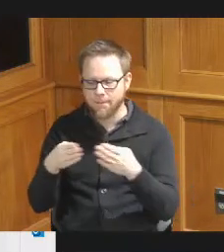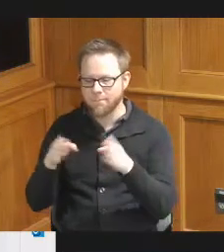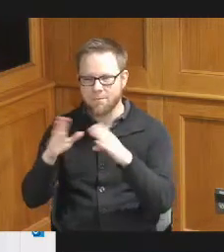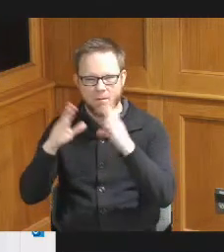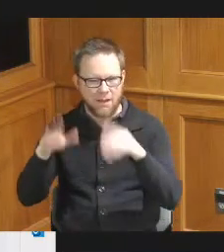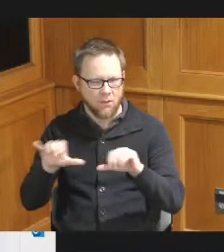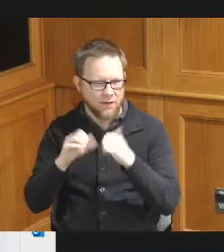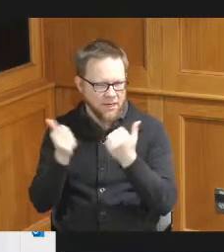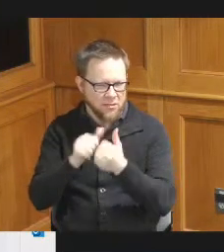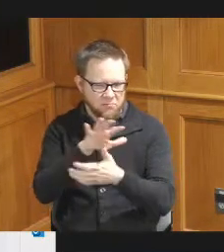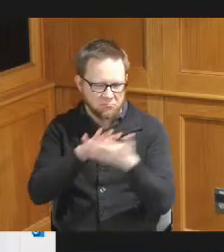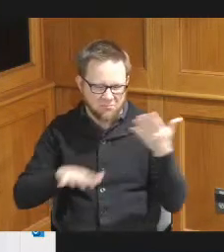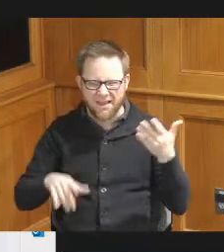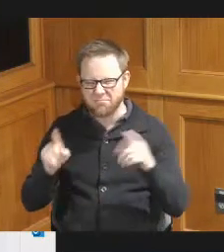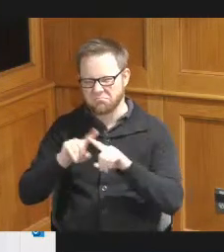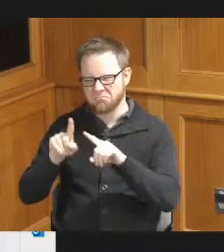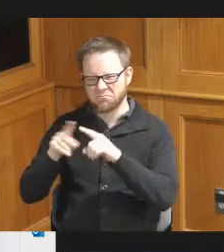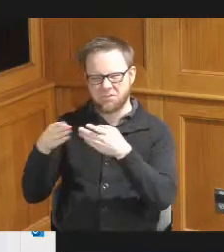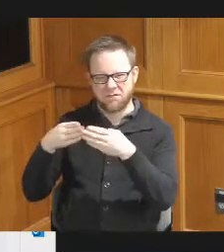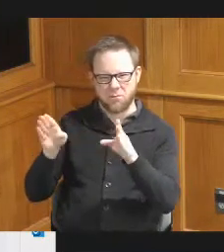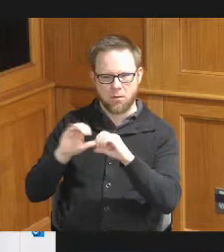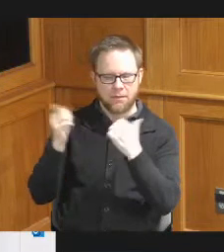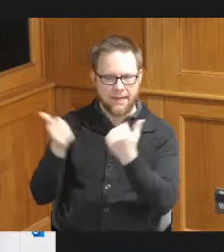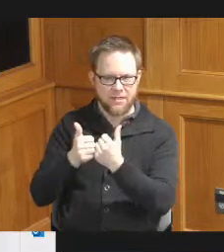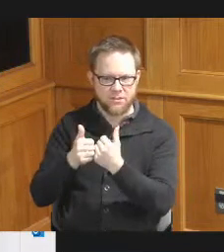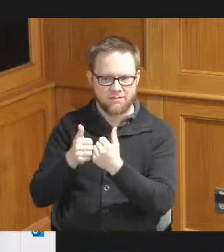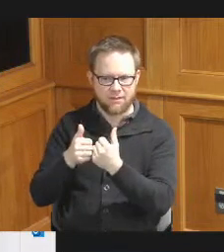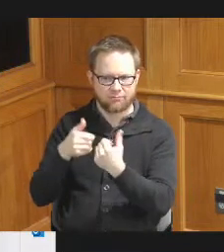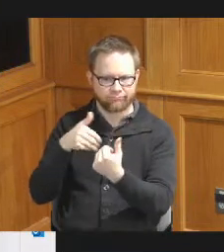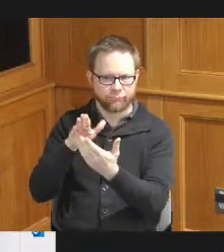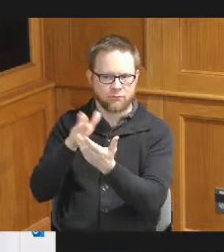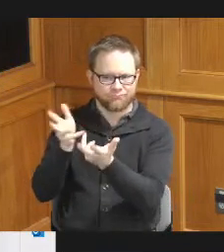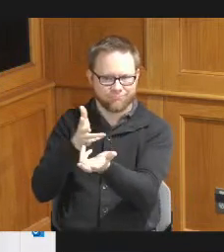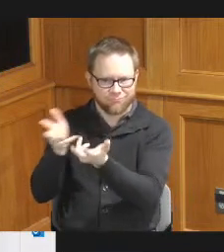public agencies that address the needs of the qualifying populations and other organizations